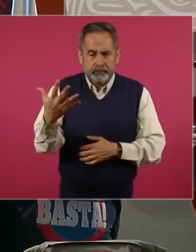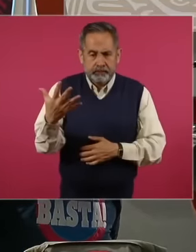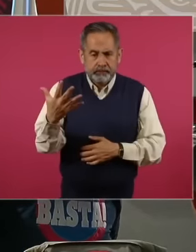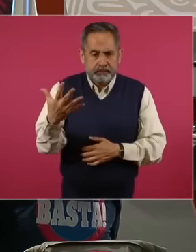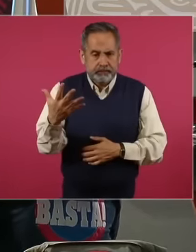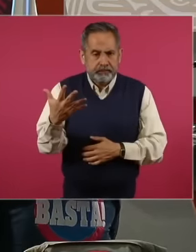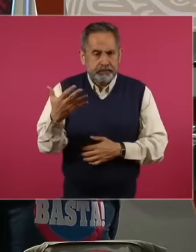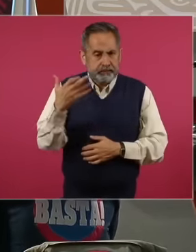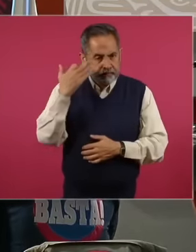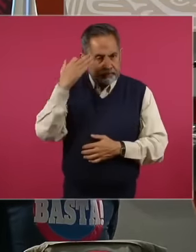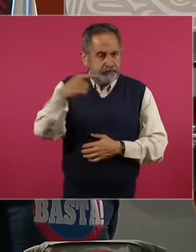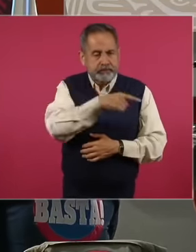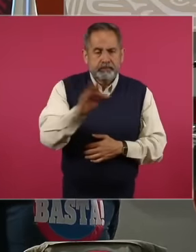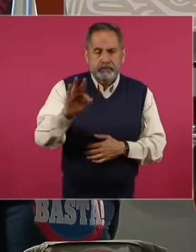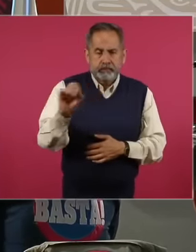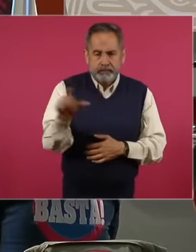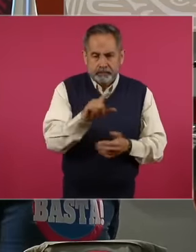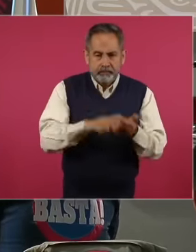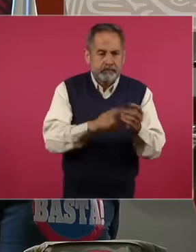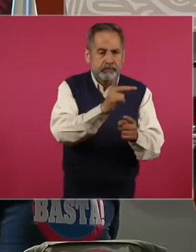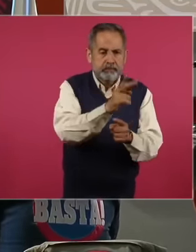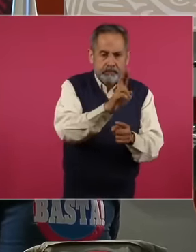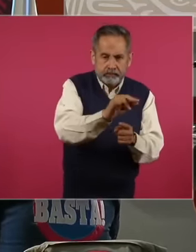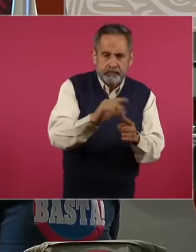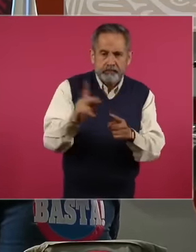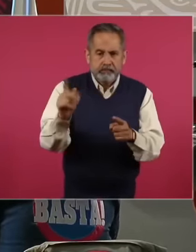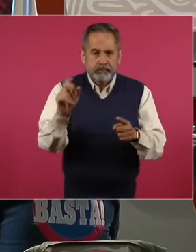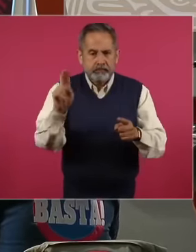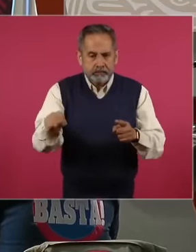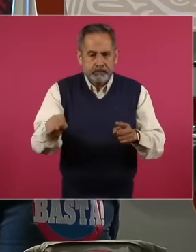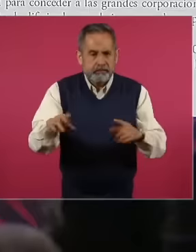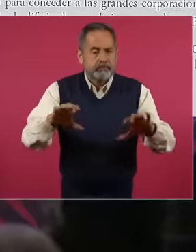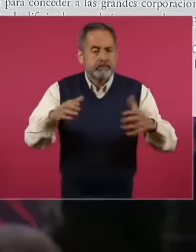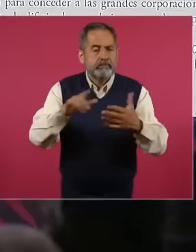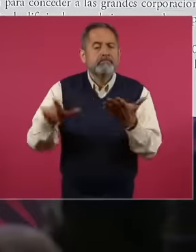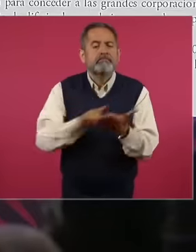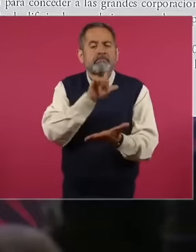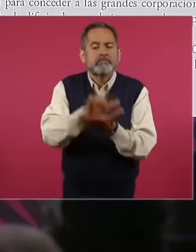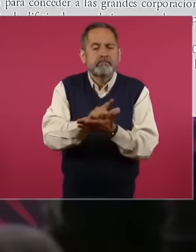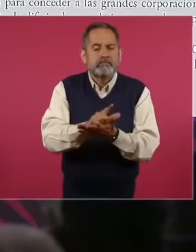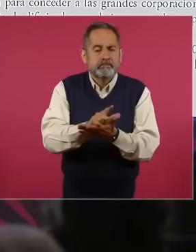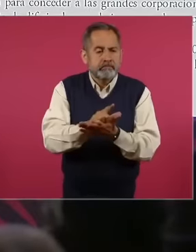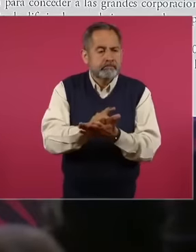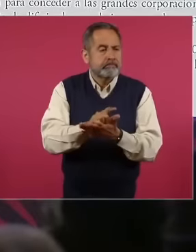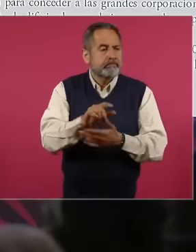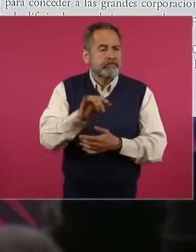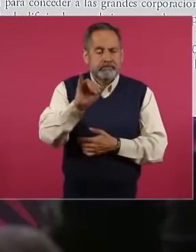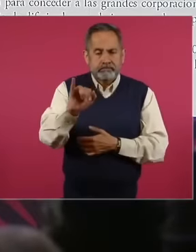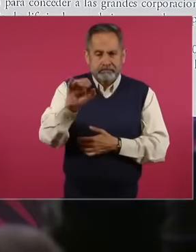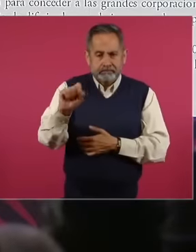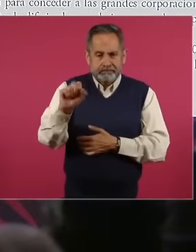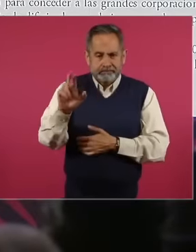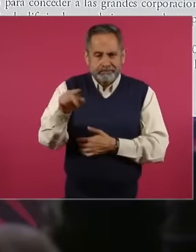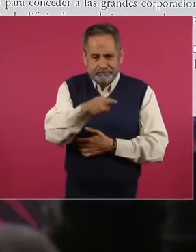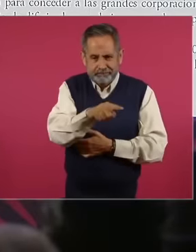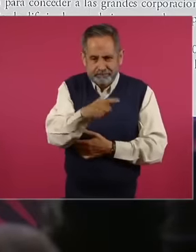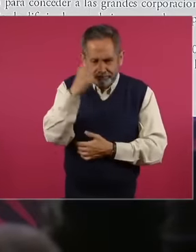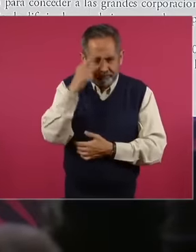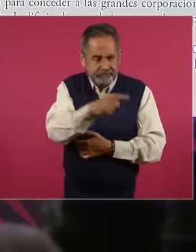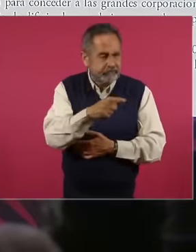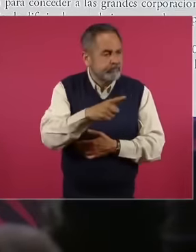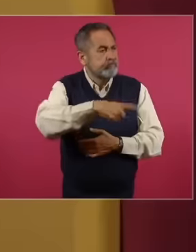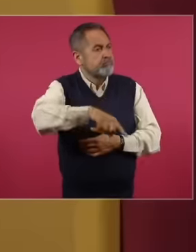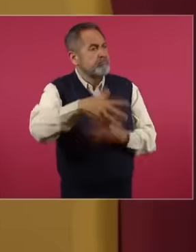foxis pran they reformed the income tax law to grant large corporations